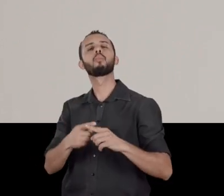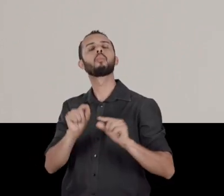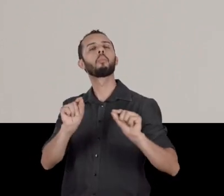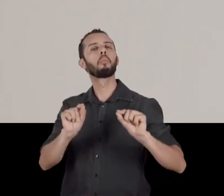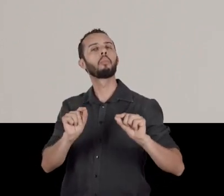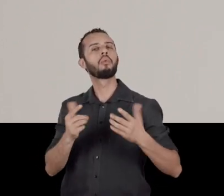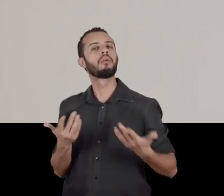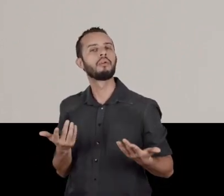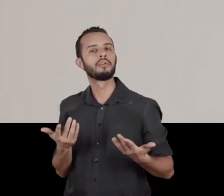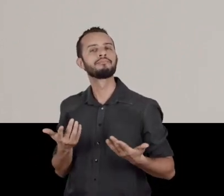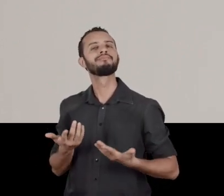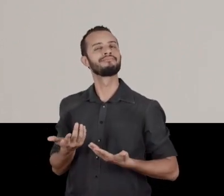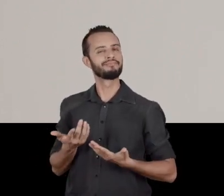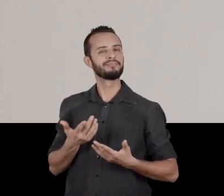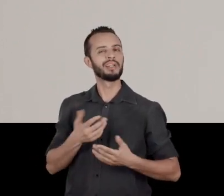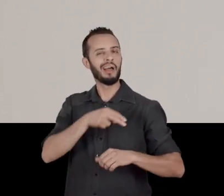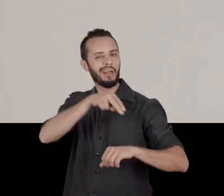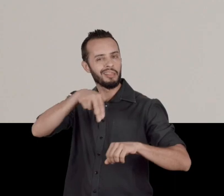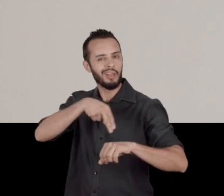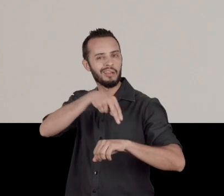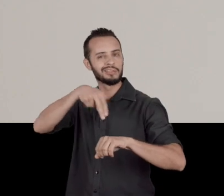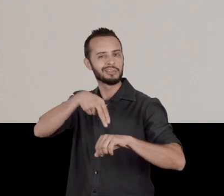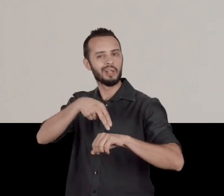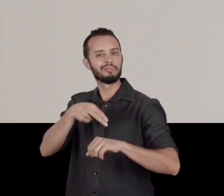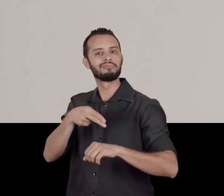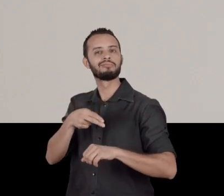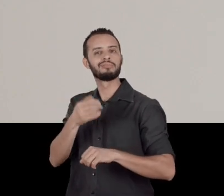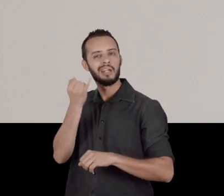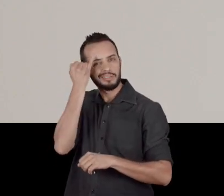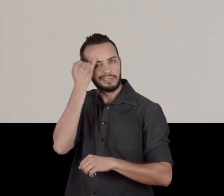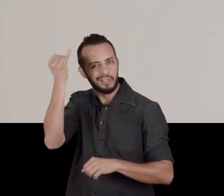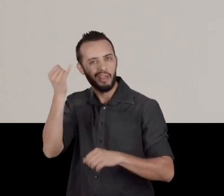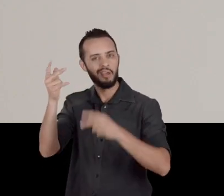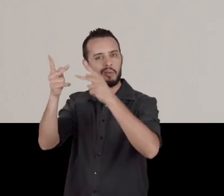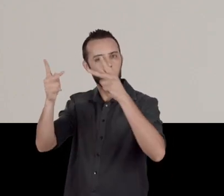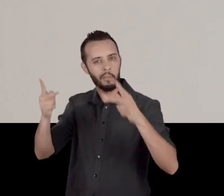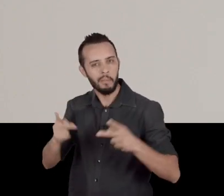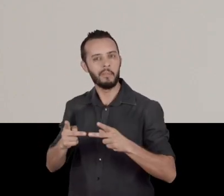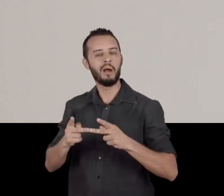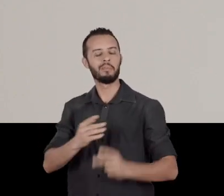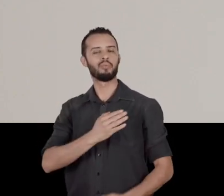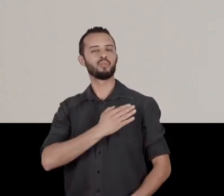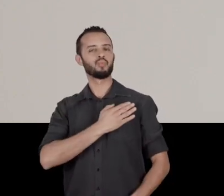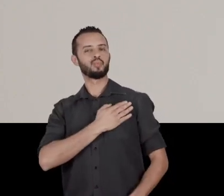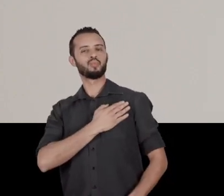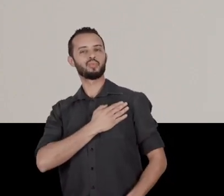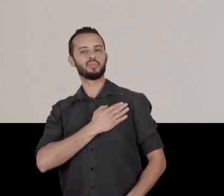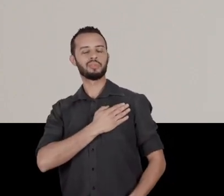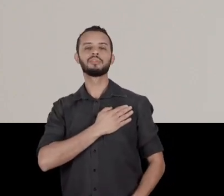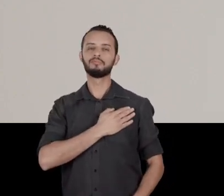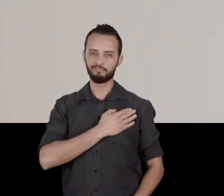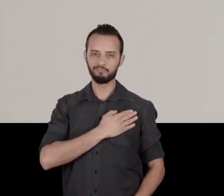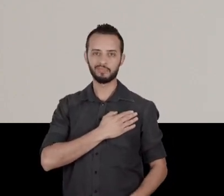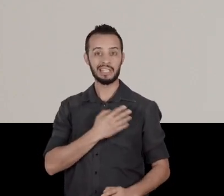The inventions of a nation: maps, hymns, linguistic unity,